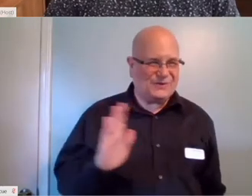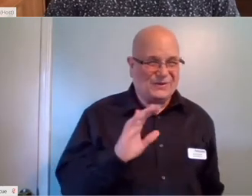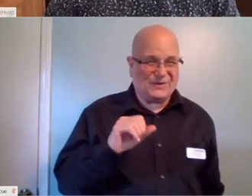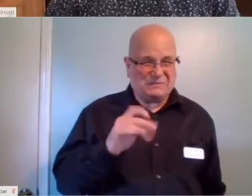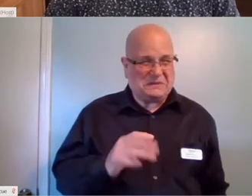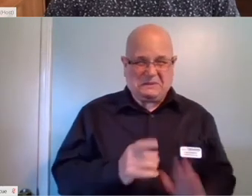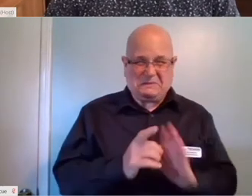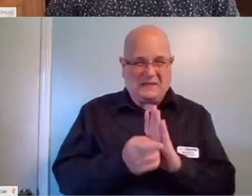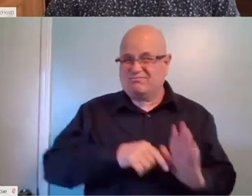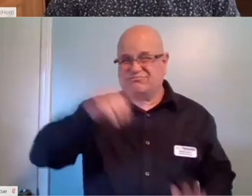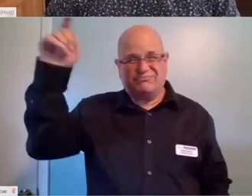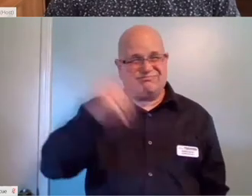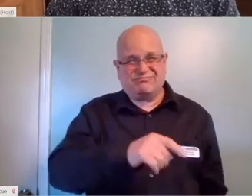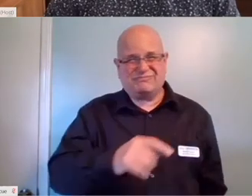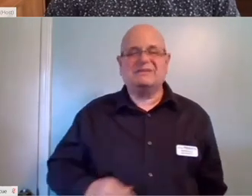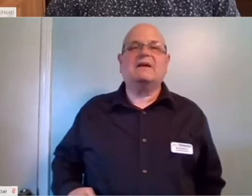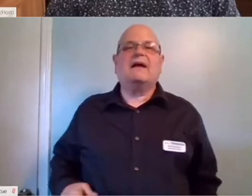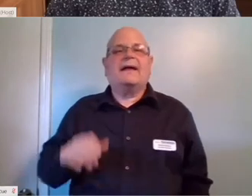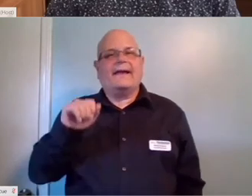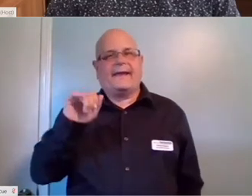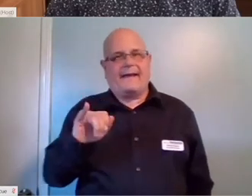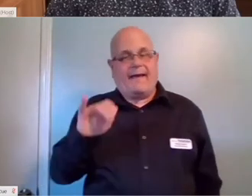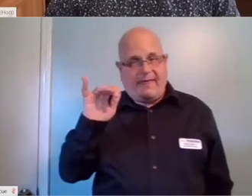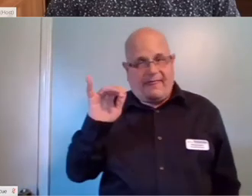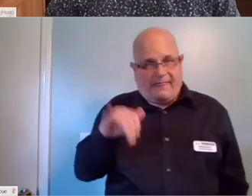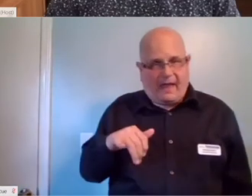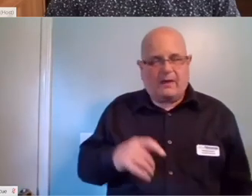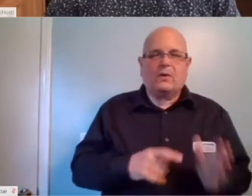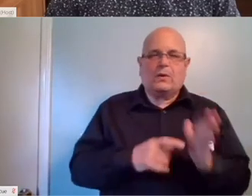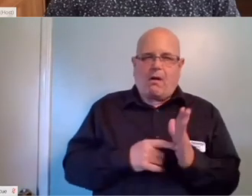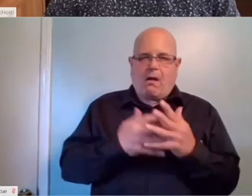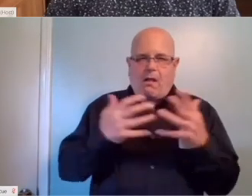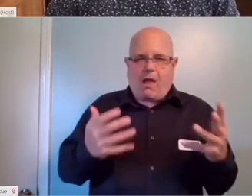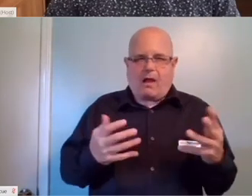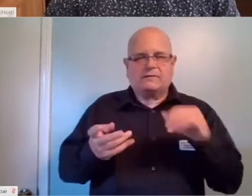Right now those AI models are ‑‑ they require a lot of storage and it's something